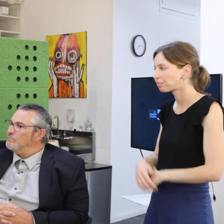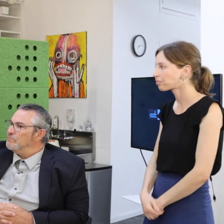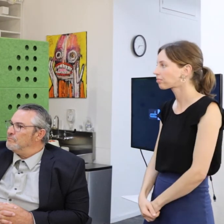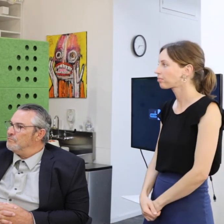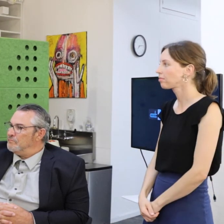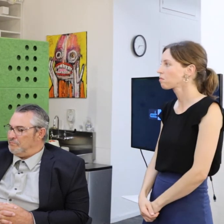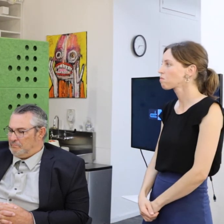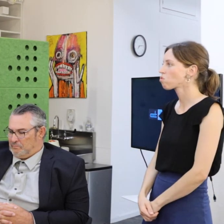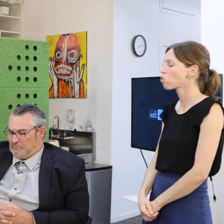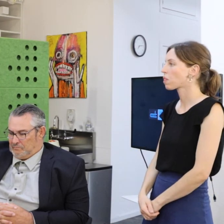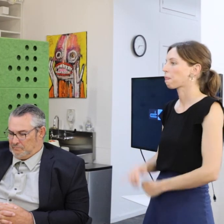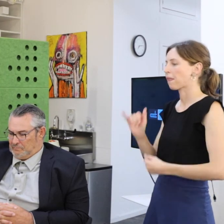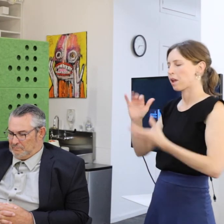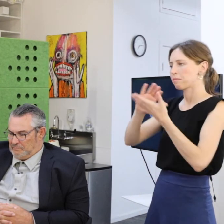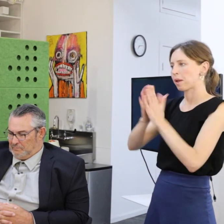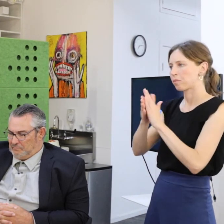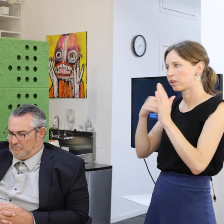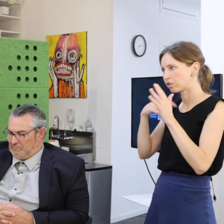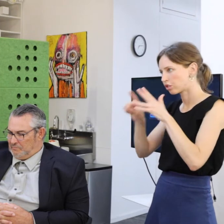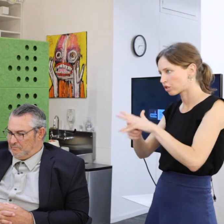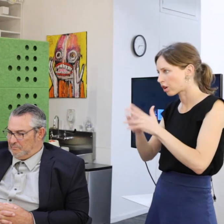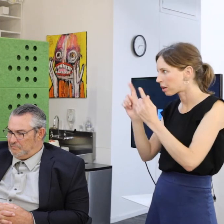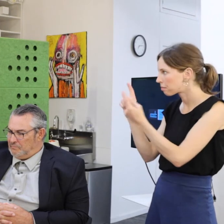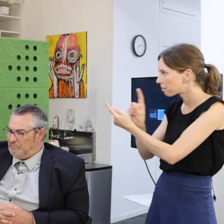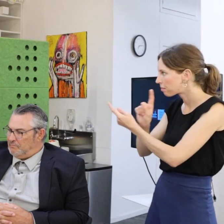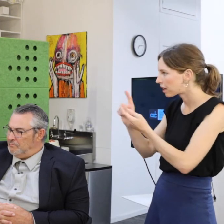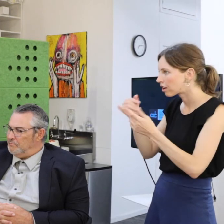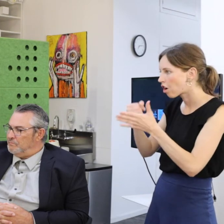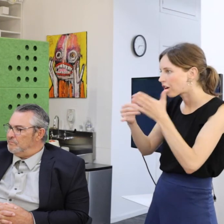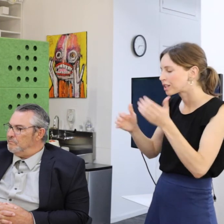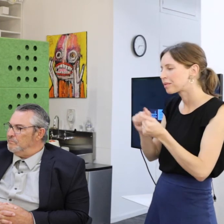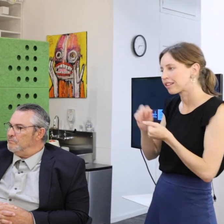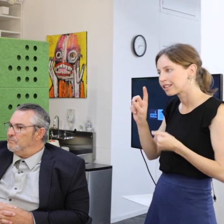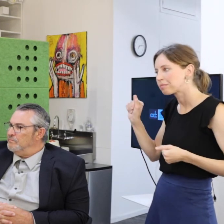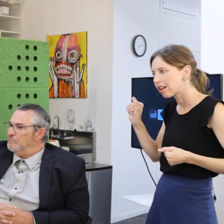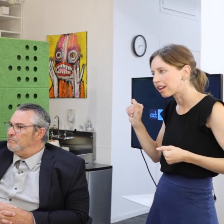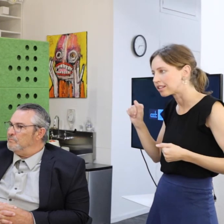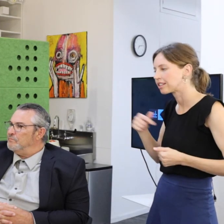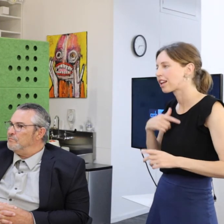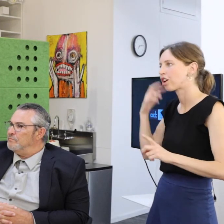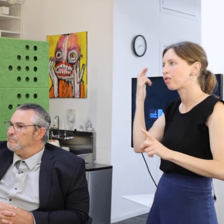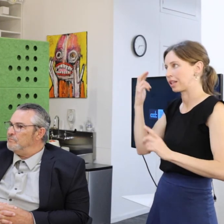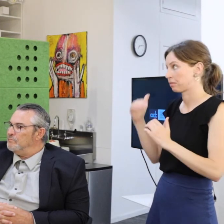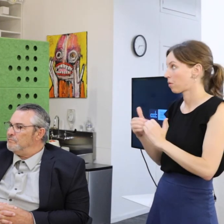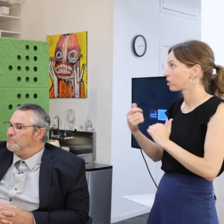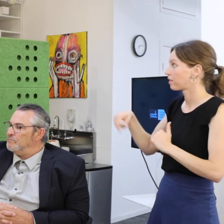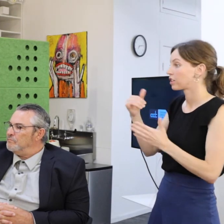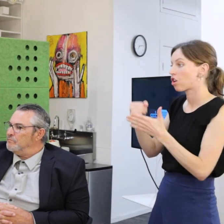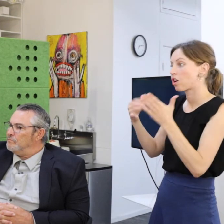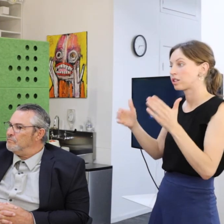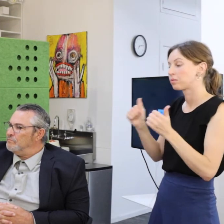That soon morphed into we started meeting artist with disabilities. And I realized that most of the artists with disabilities that